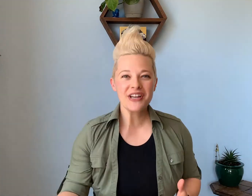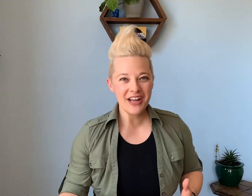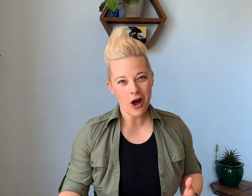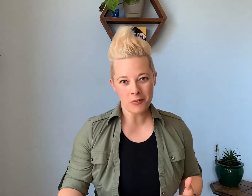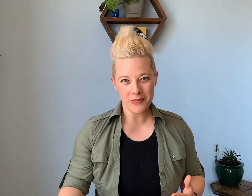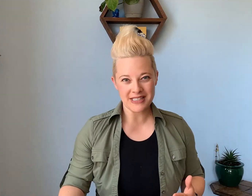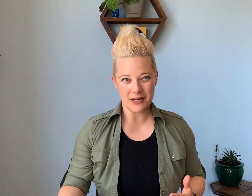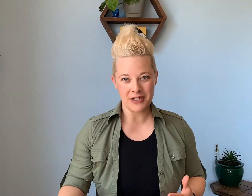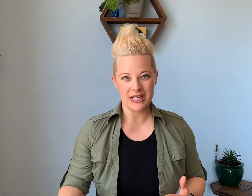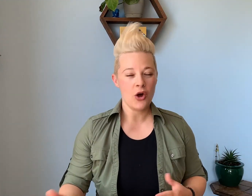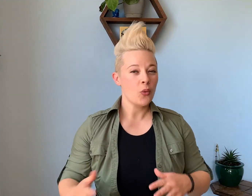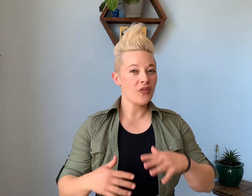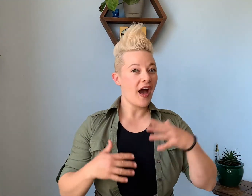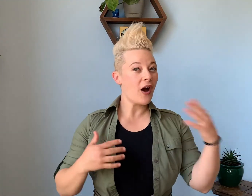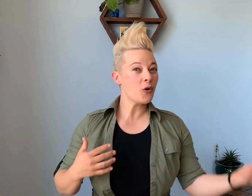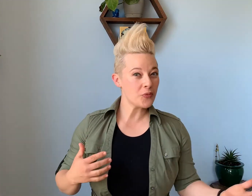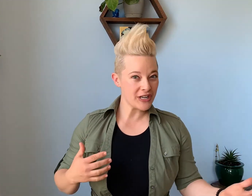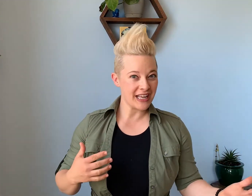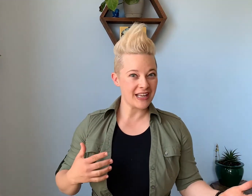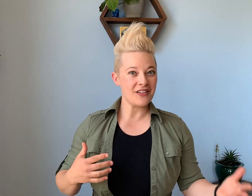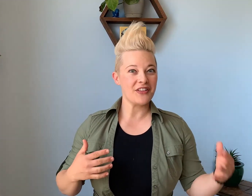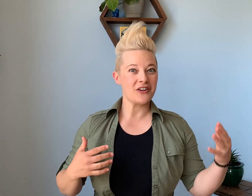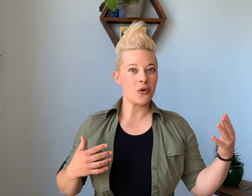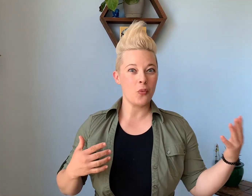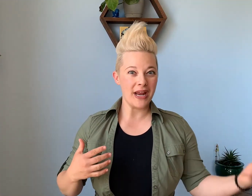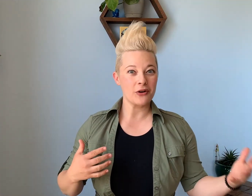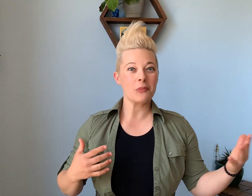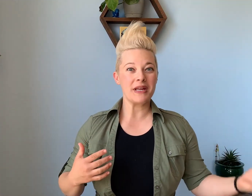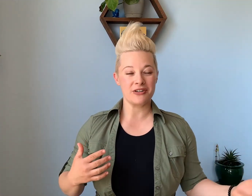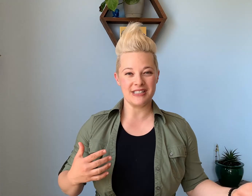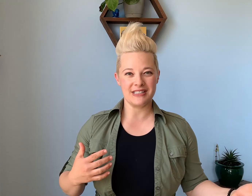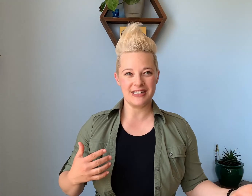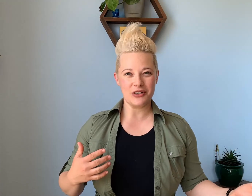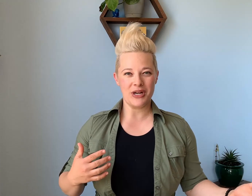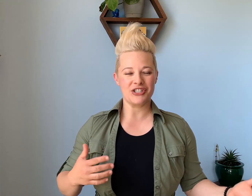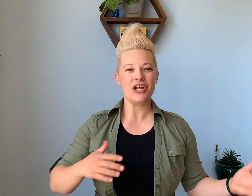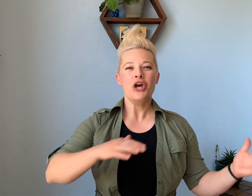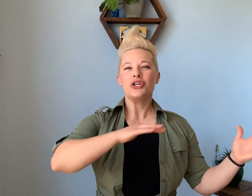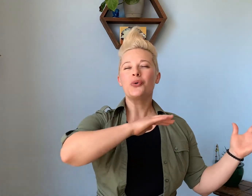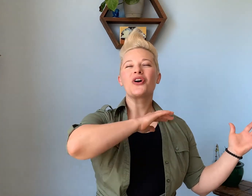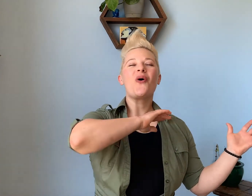I compliment somebody without bringing their weight or appearance into the equation, you are